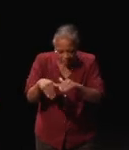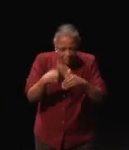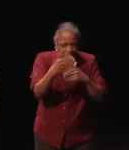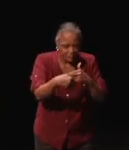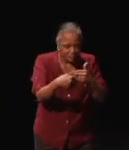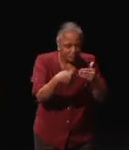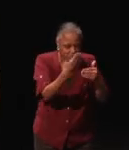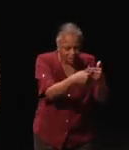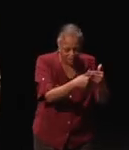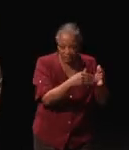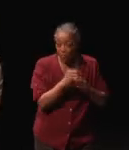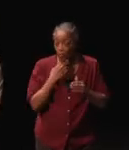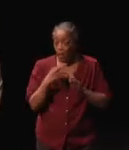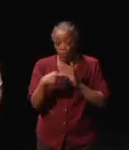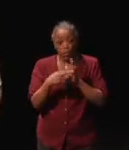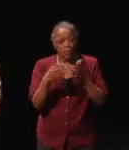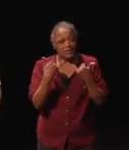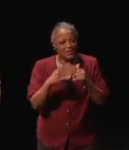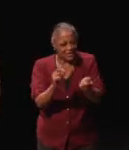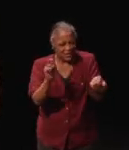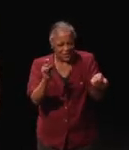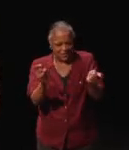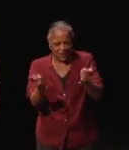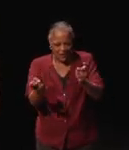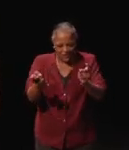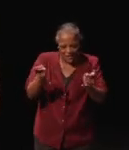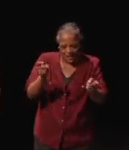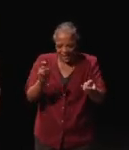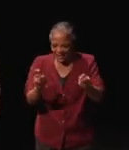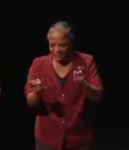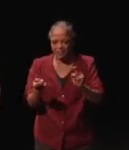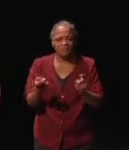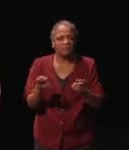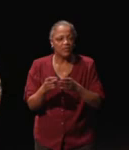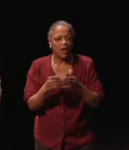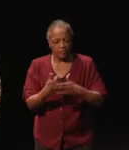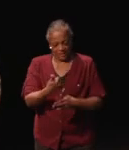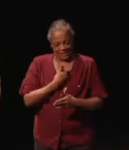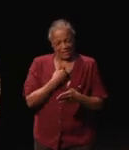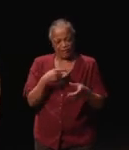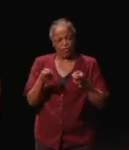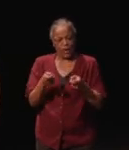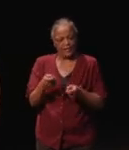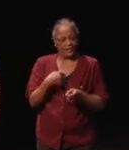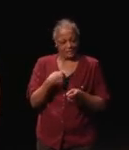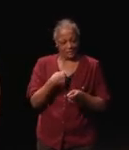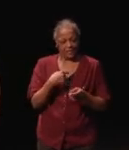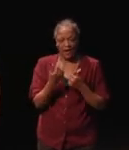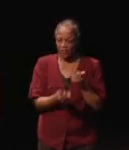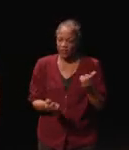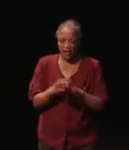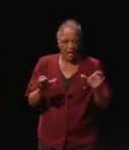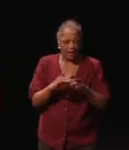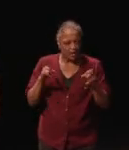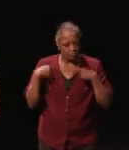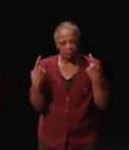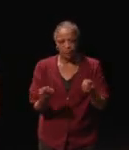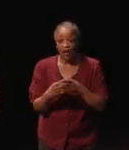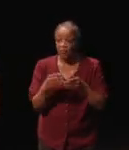My role is still evolving, I am basically self-directed. So pretty much everything I did, I've just been allowed to go on.